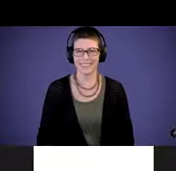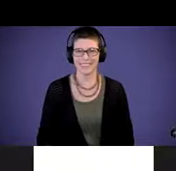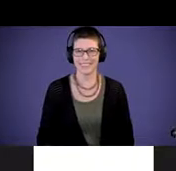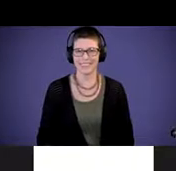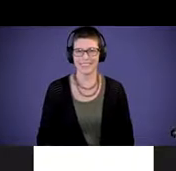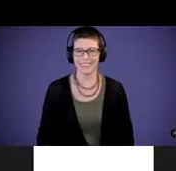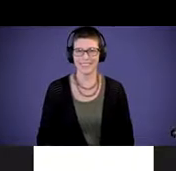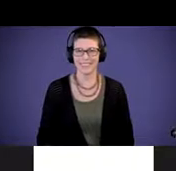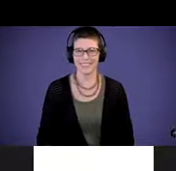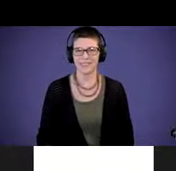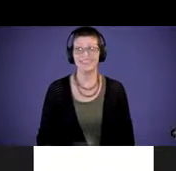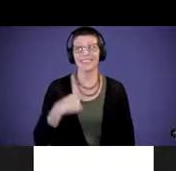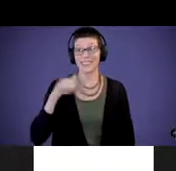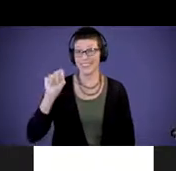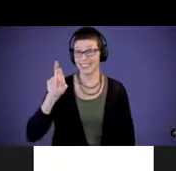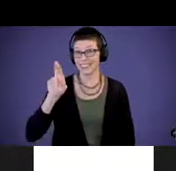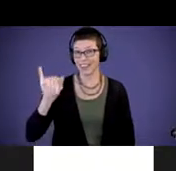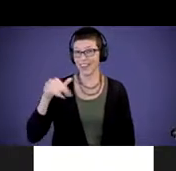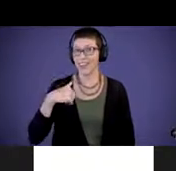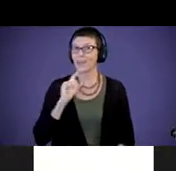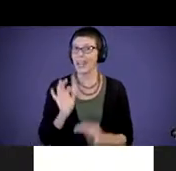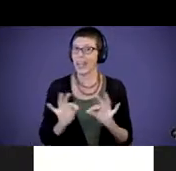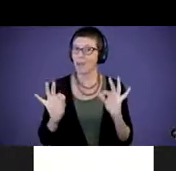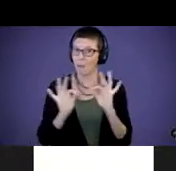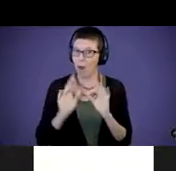This is Terry. It's very important to unmute yourself when you are speaking.